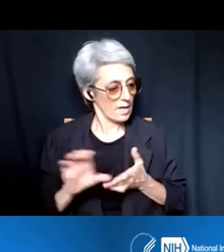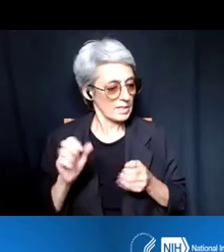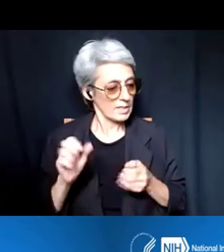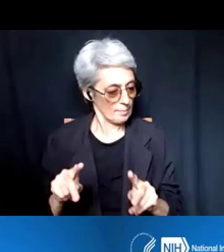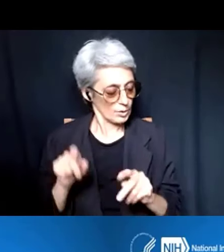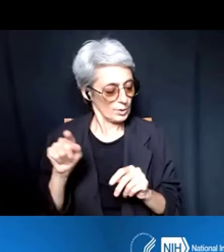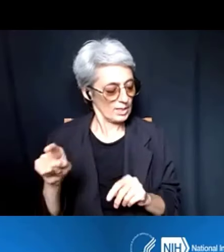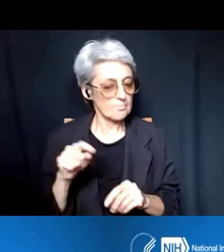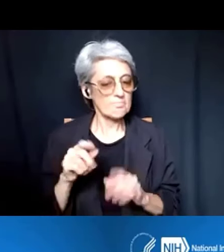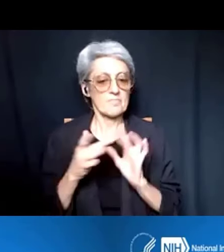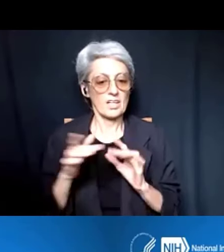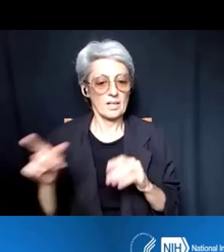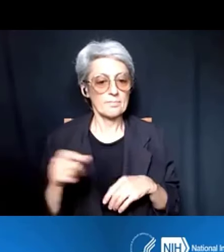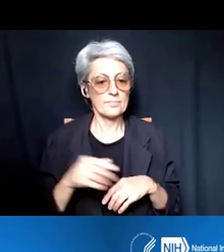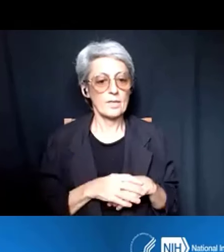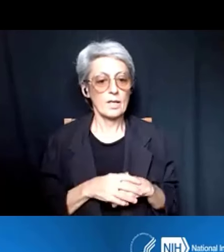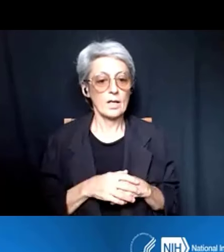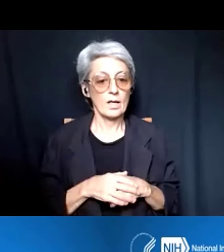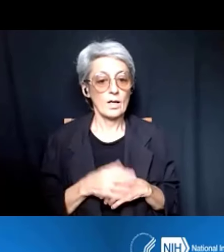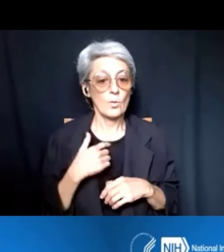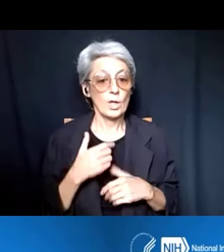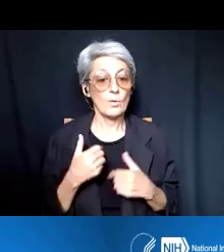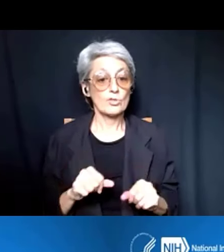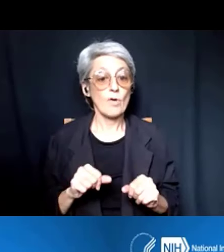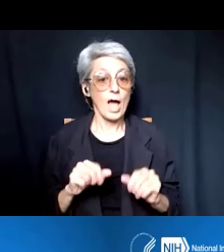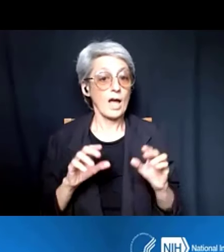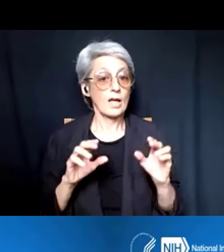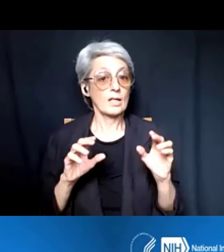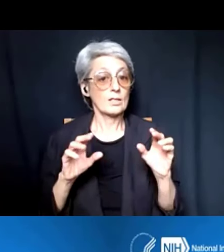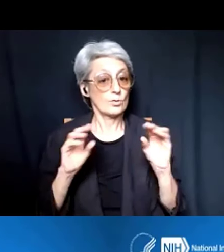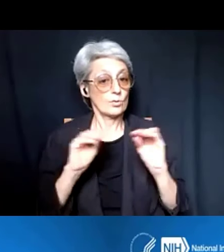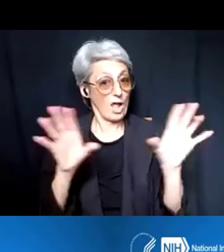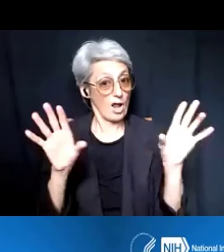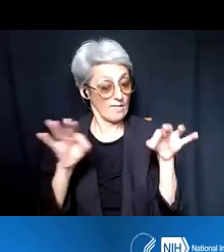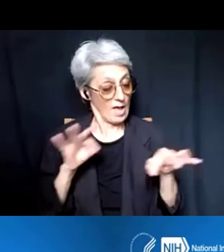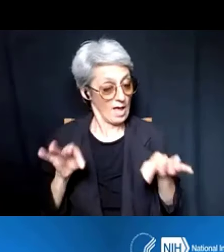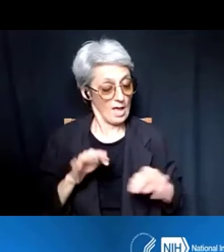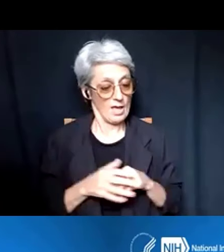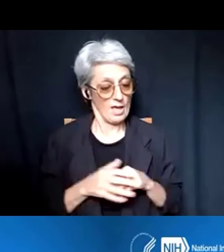We will aim to make it clear that cost associated